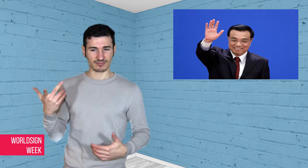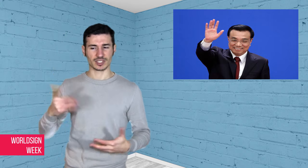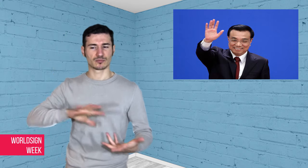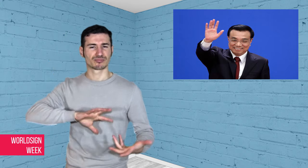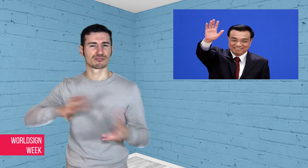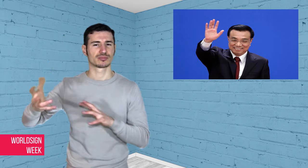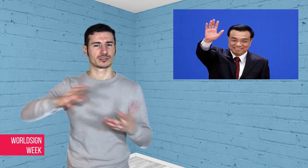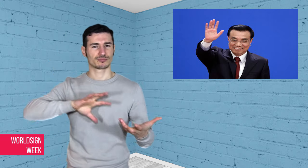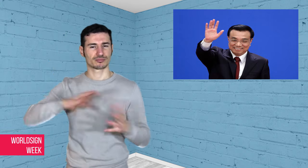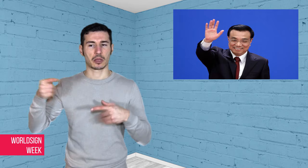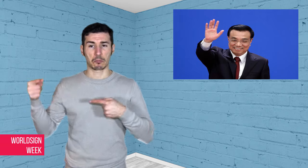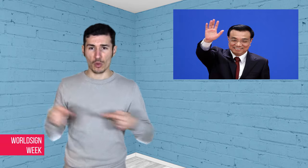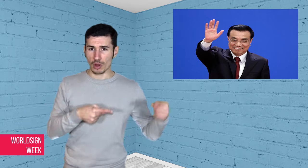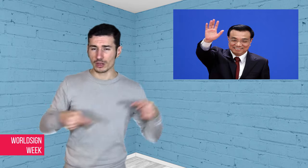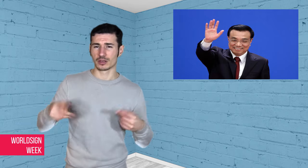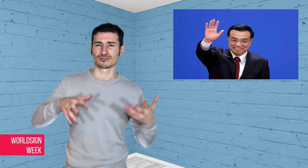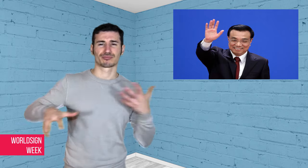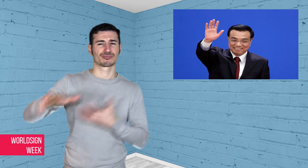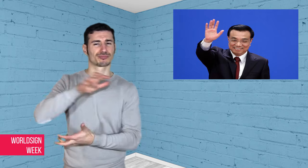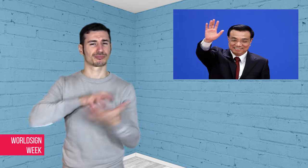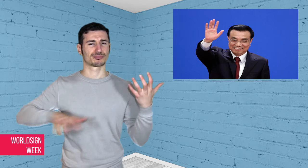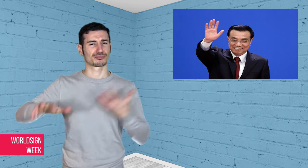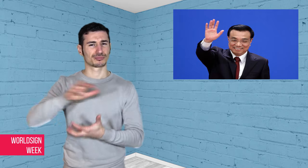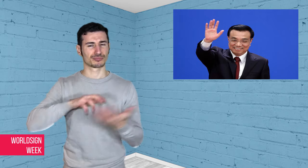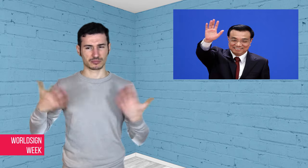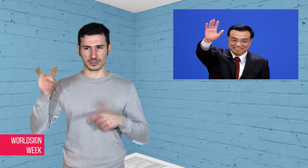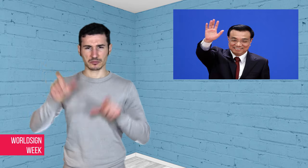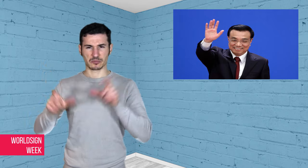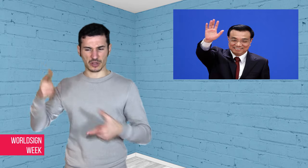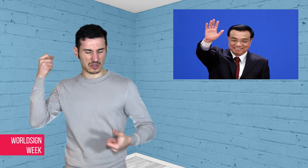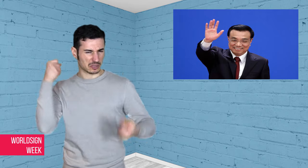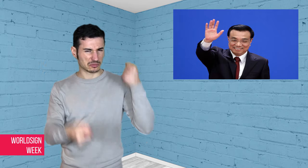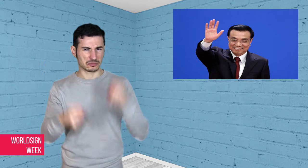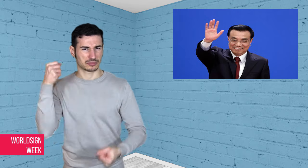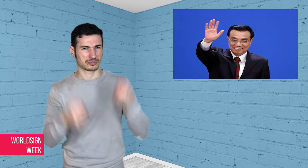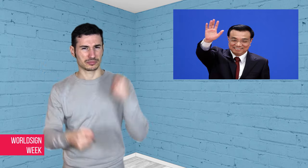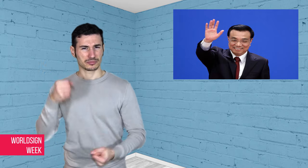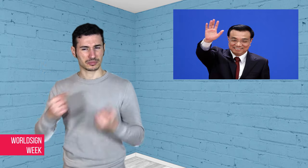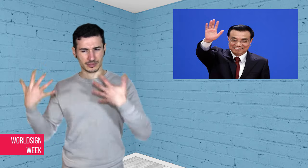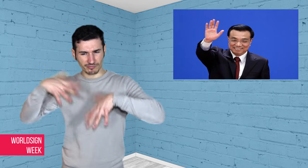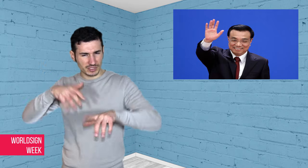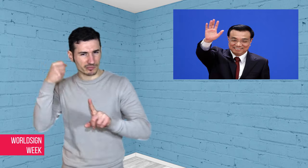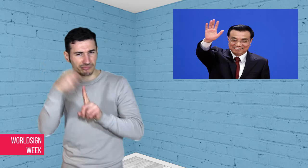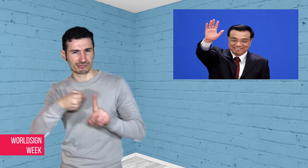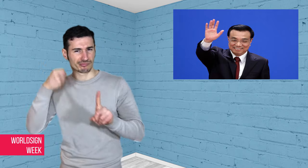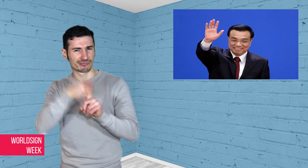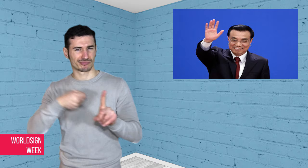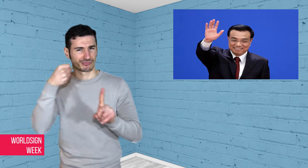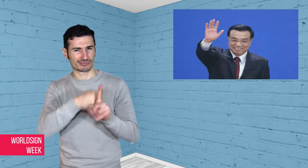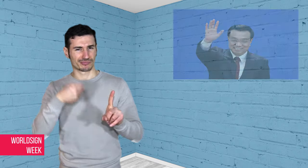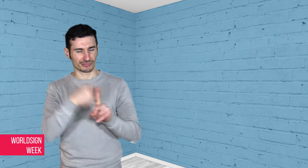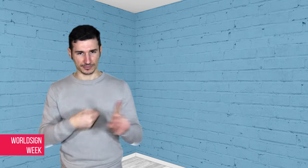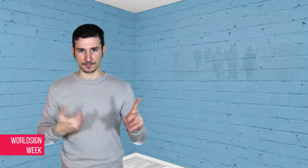involving violent clashes and mass protests. Reactions to the Chinese